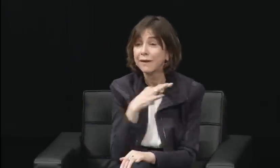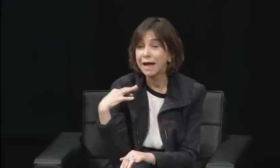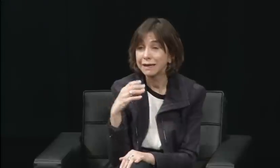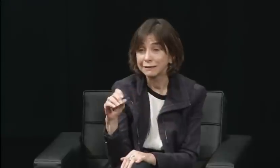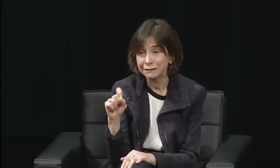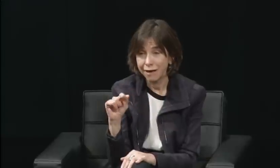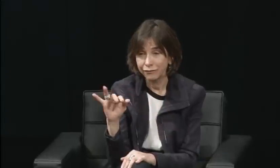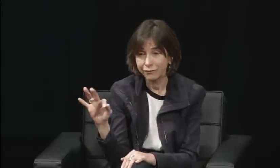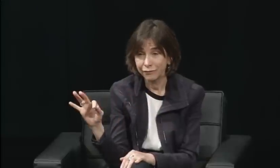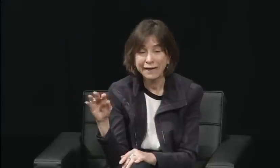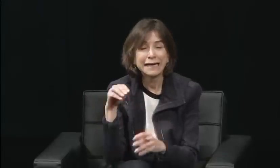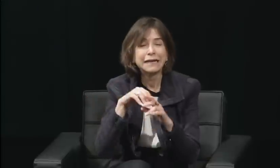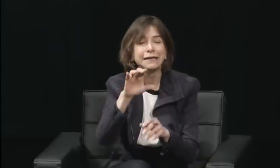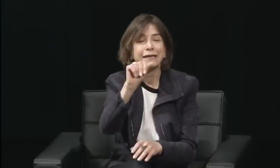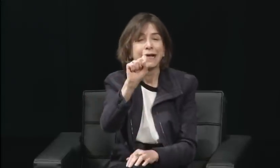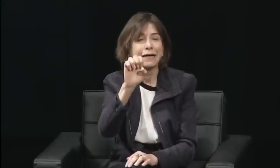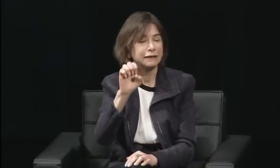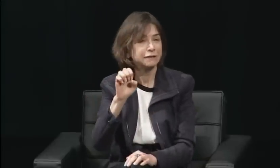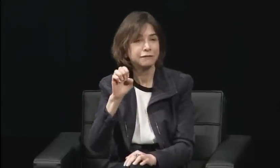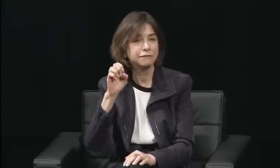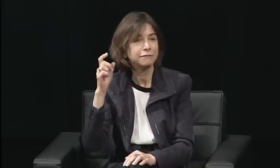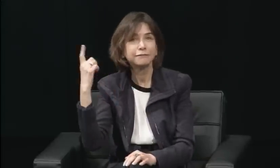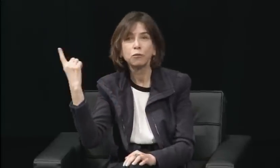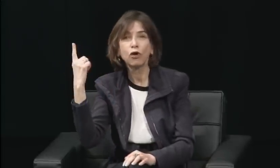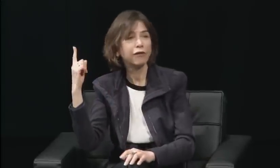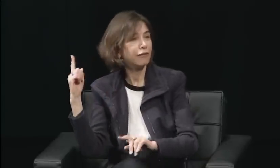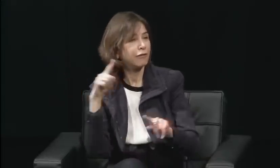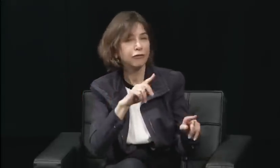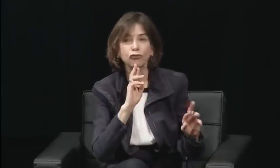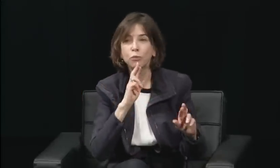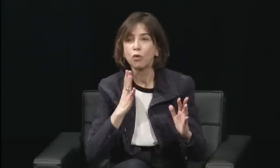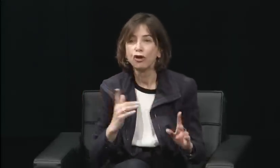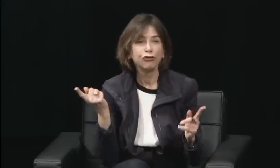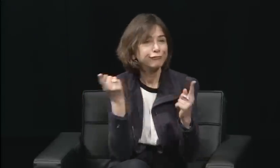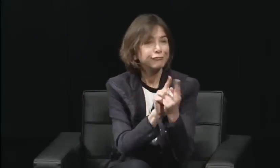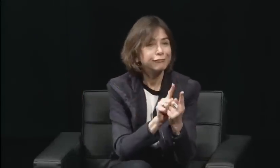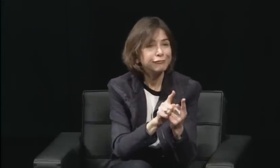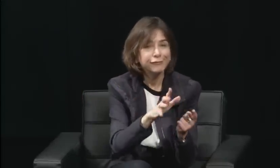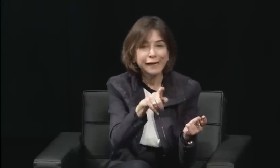I went to New York City with Greg Hlibok, I was standing there in the wings,